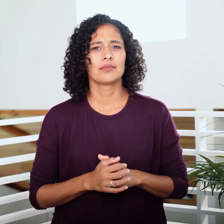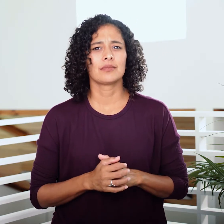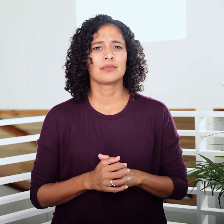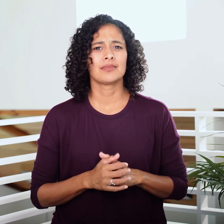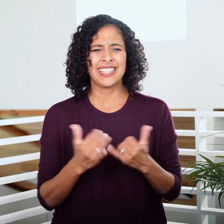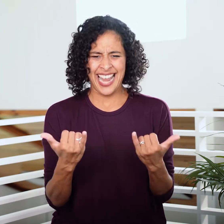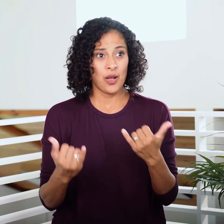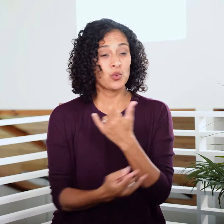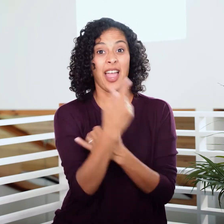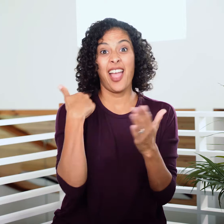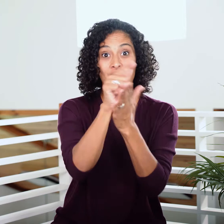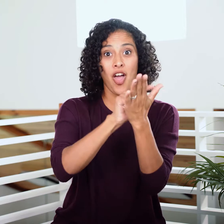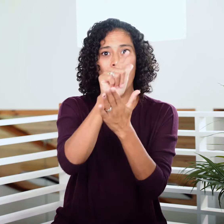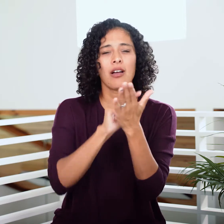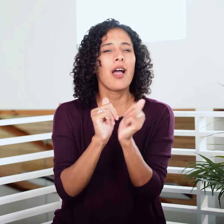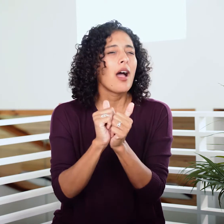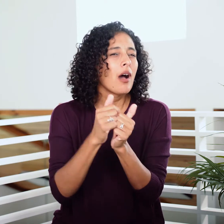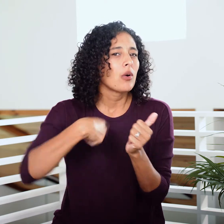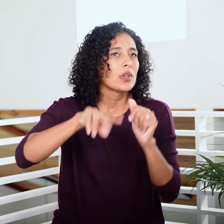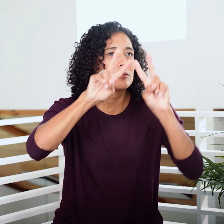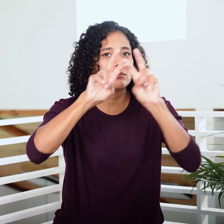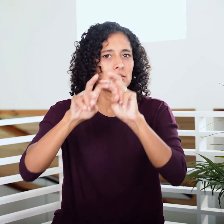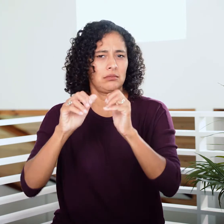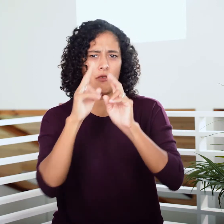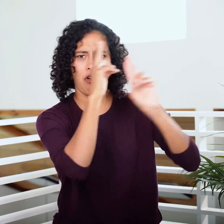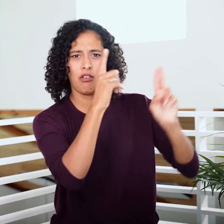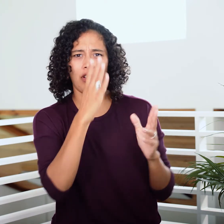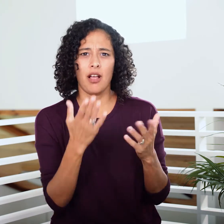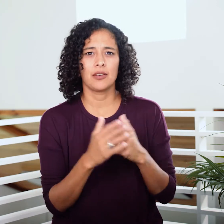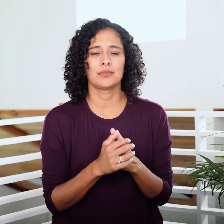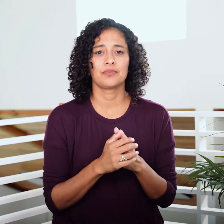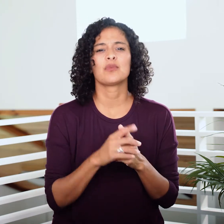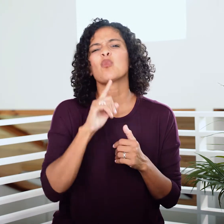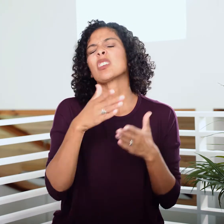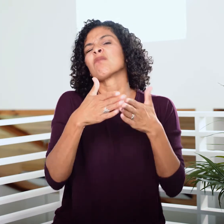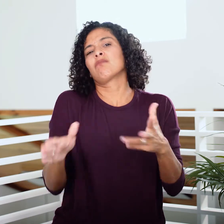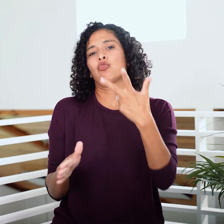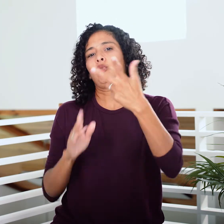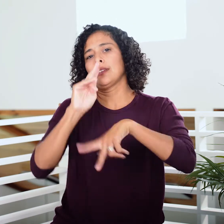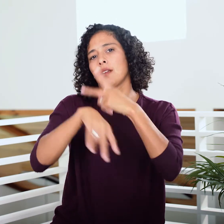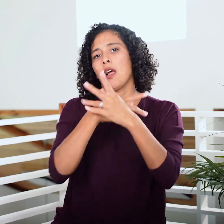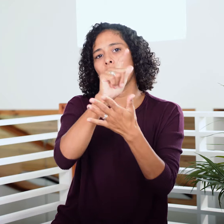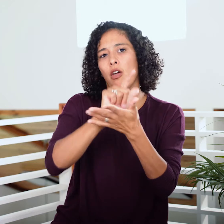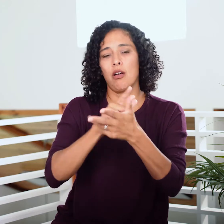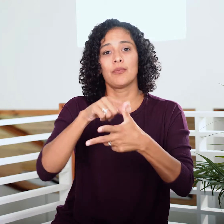How do we discern how to still honor God in these laws today? There are three basic types of laws here: